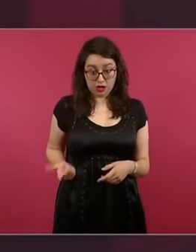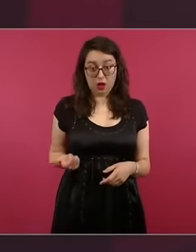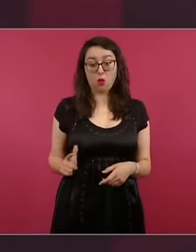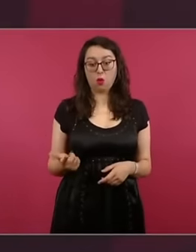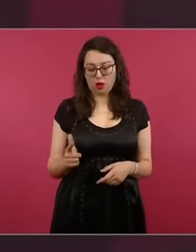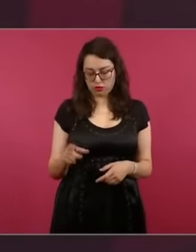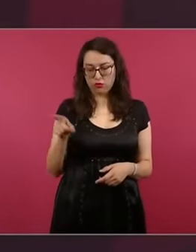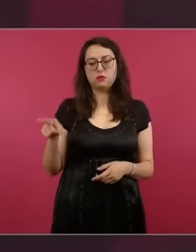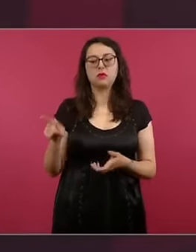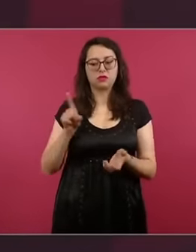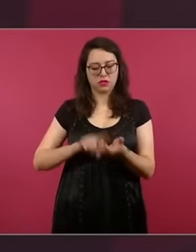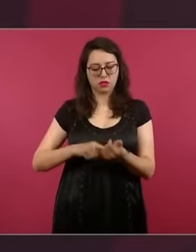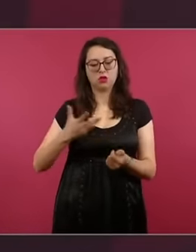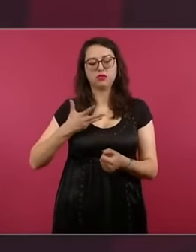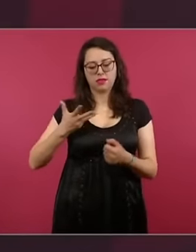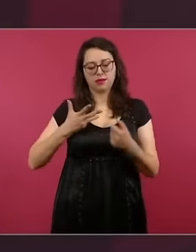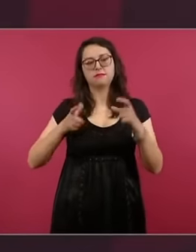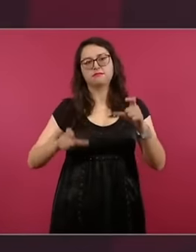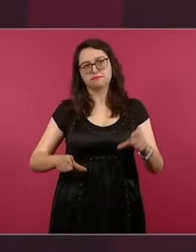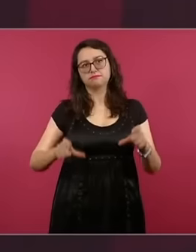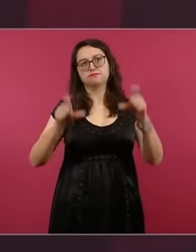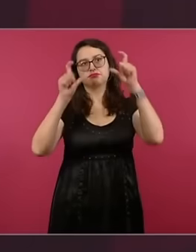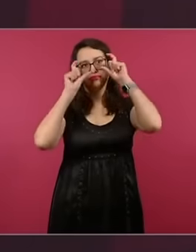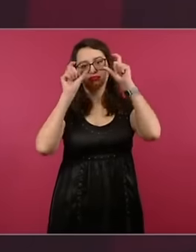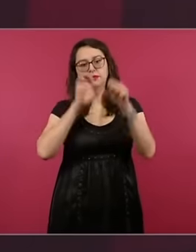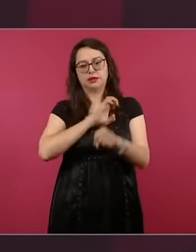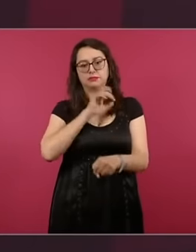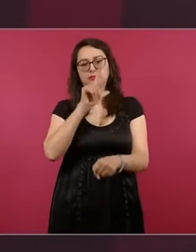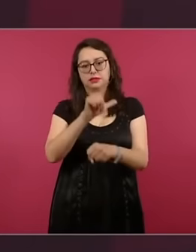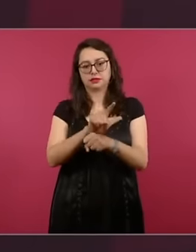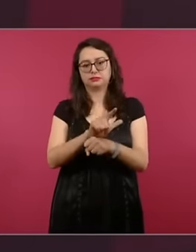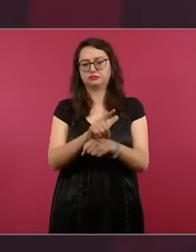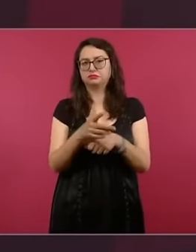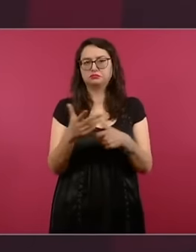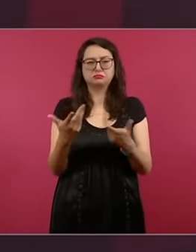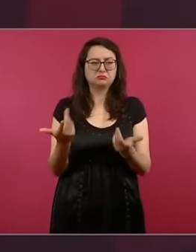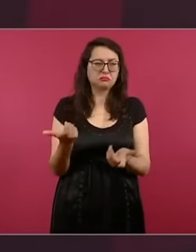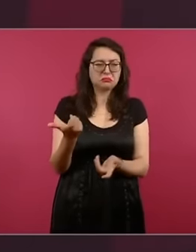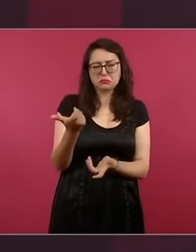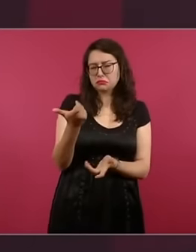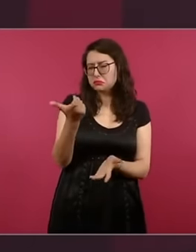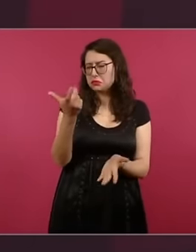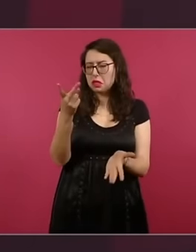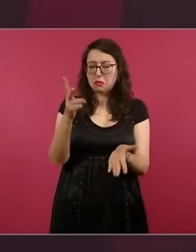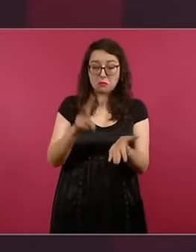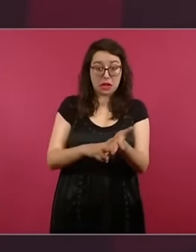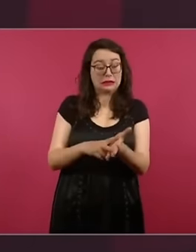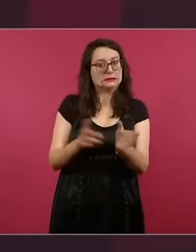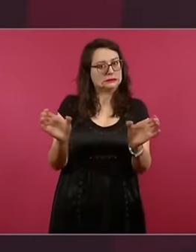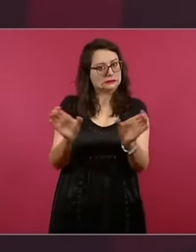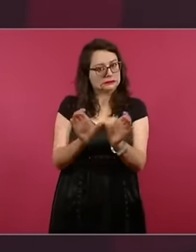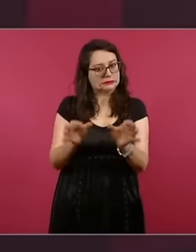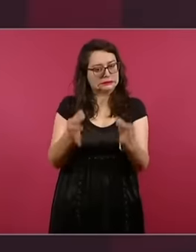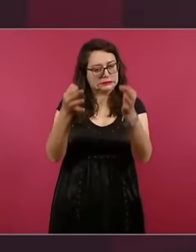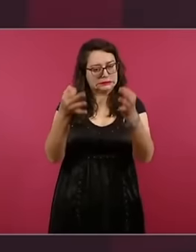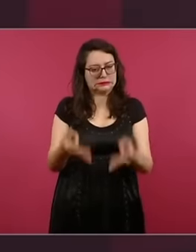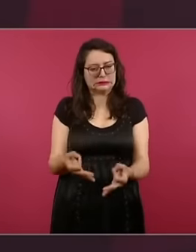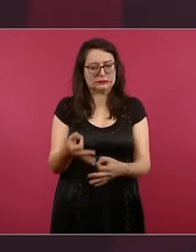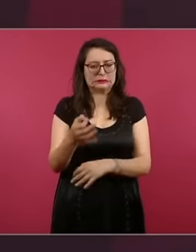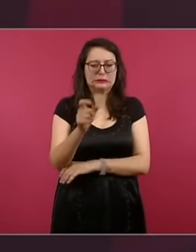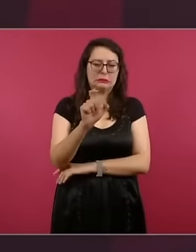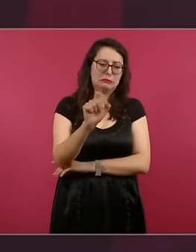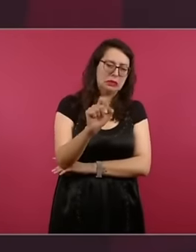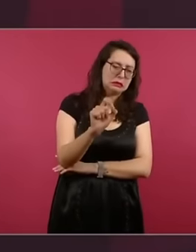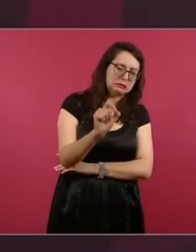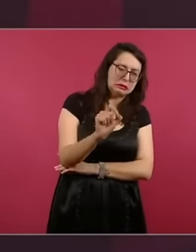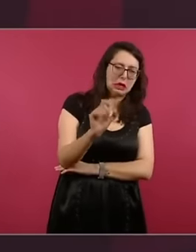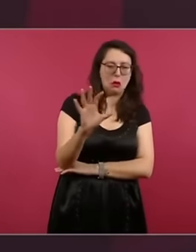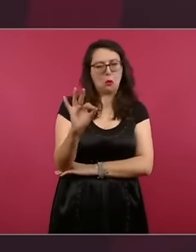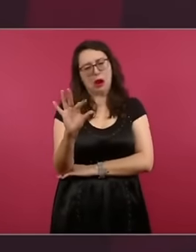filters available and the filters cost with certification between 20 and 40 pesos each,